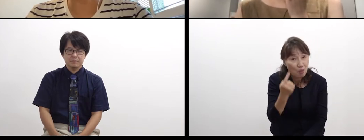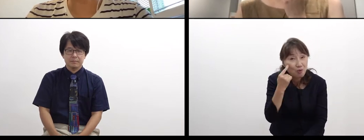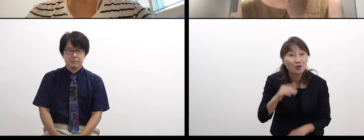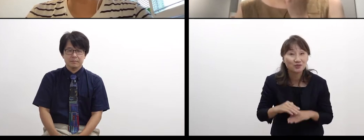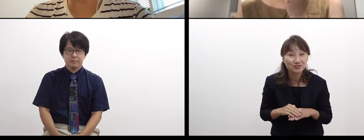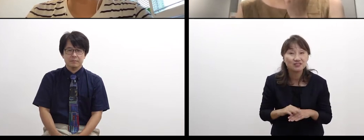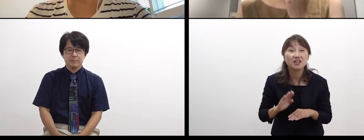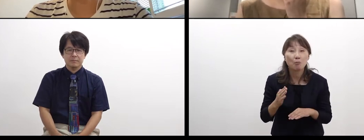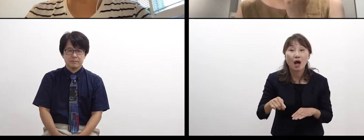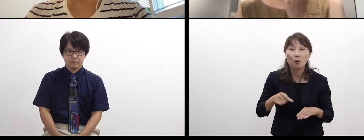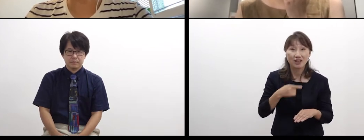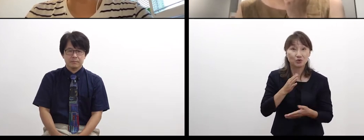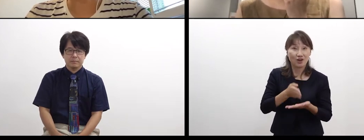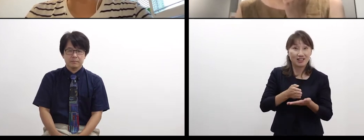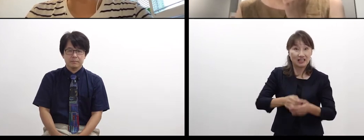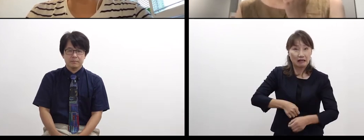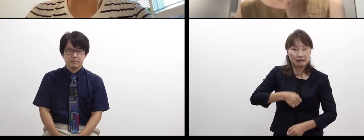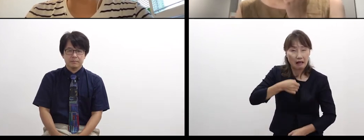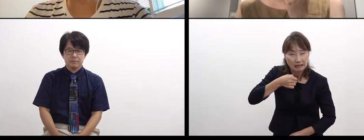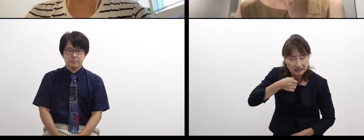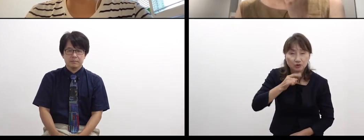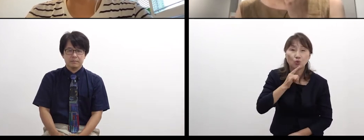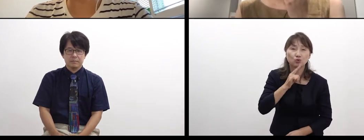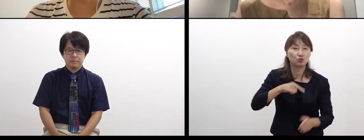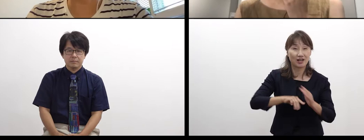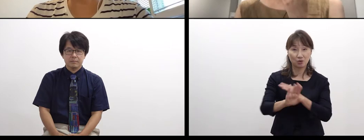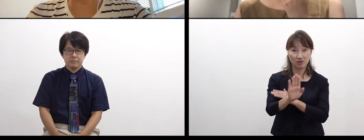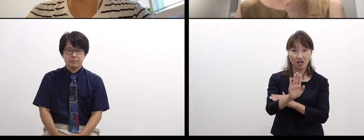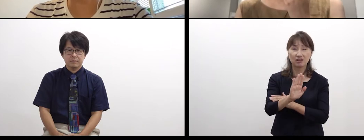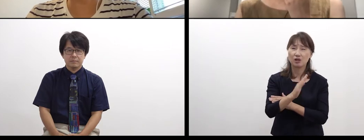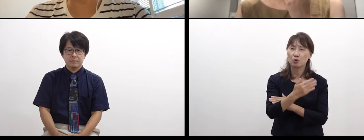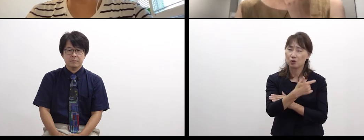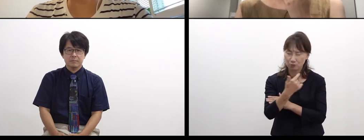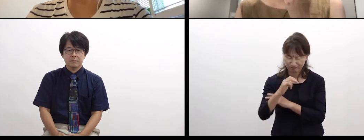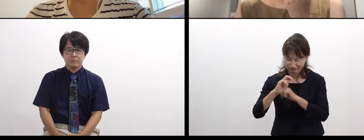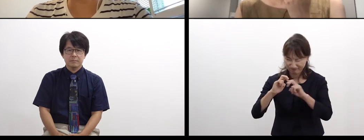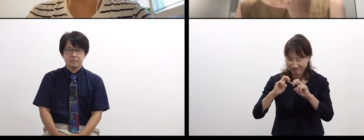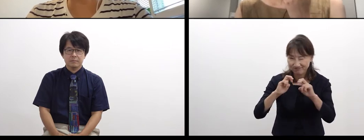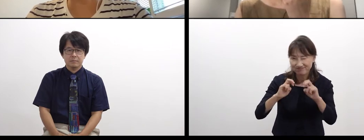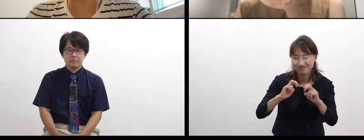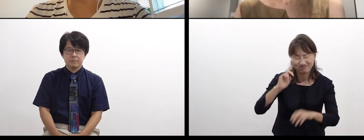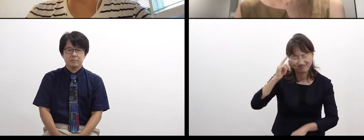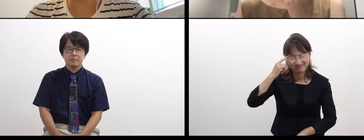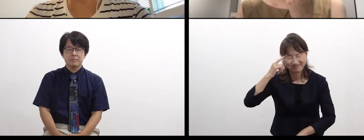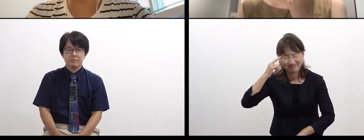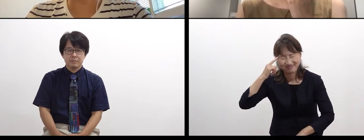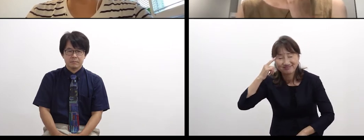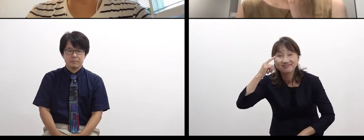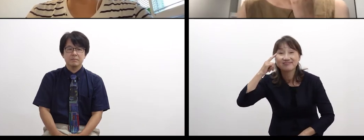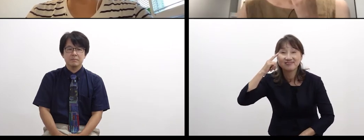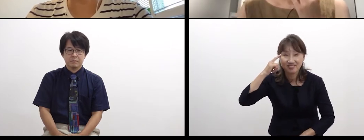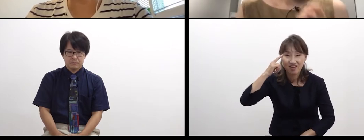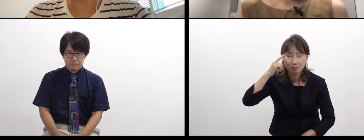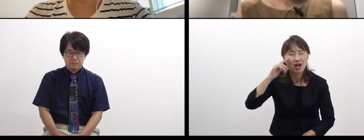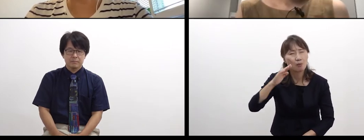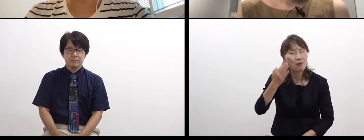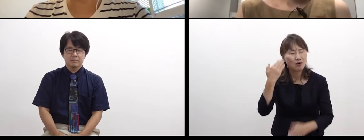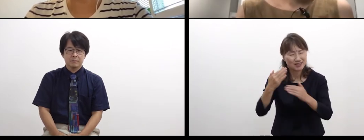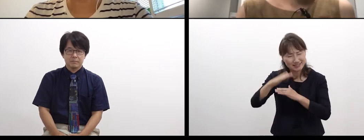it’s correct, I often had such thinking in my childhood.